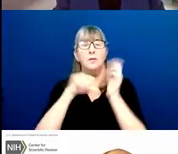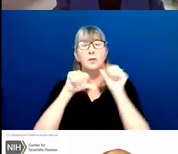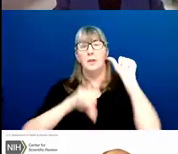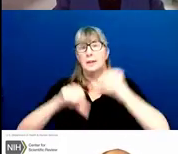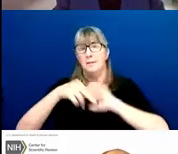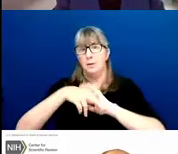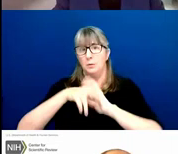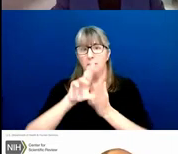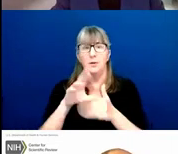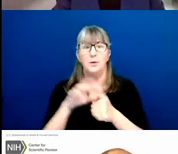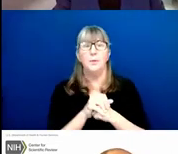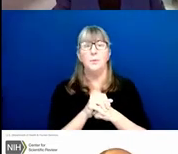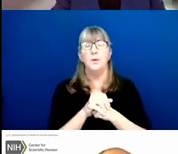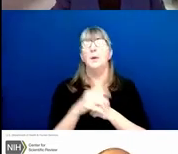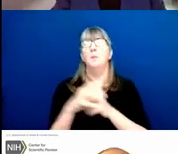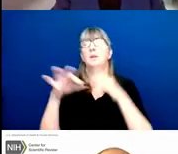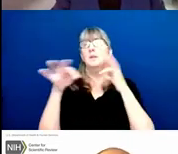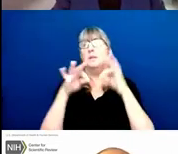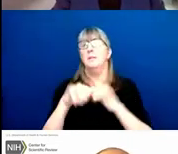and assigns the applications that you submit to us.